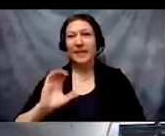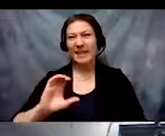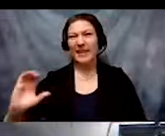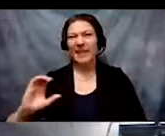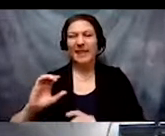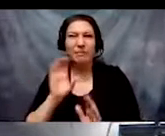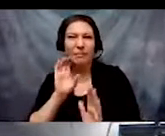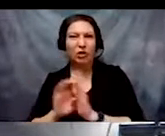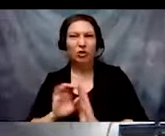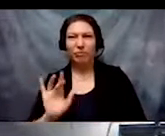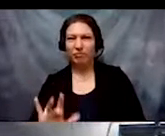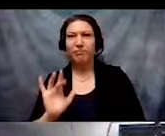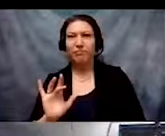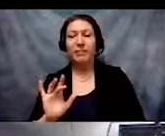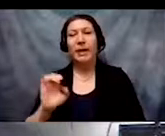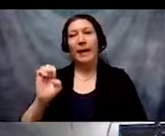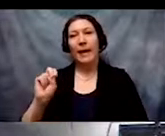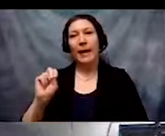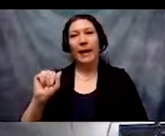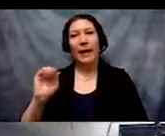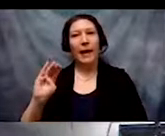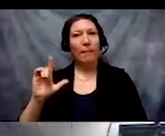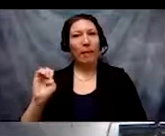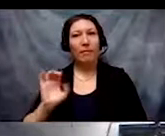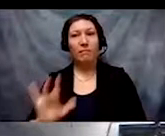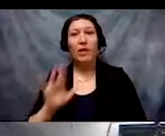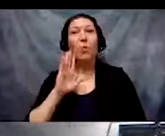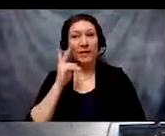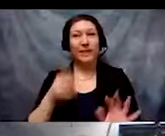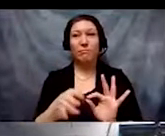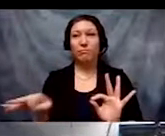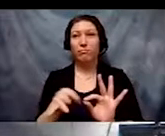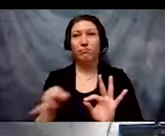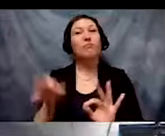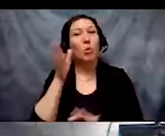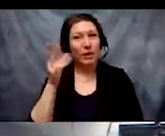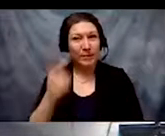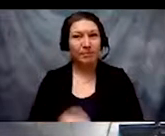And click "enable." Today's session is, "Racial Justice &